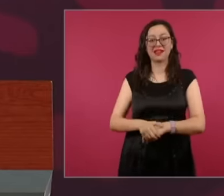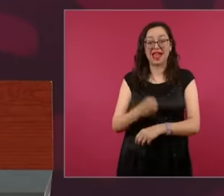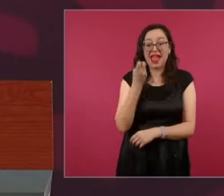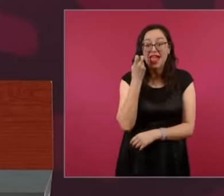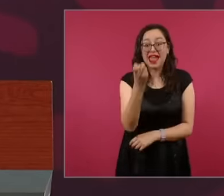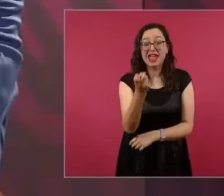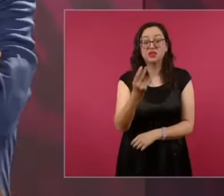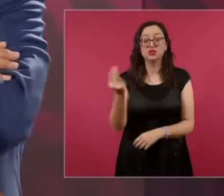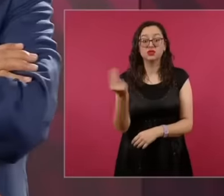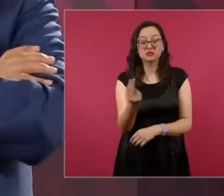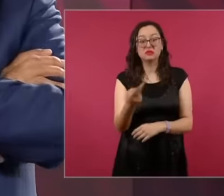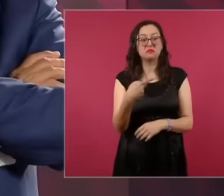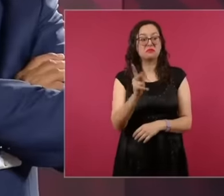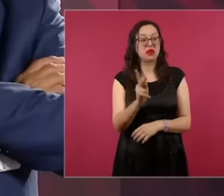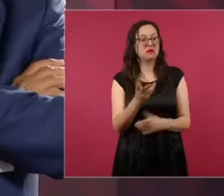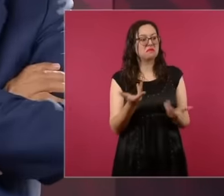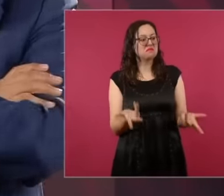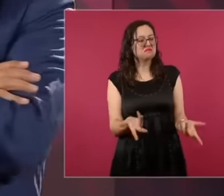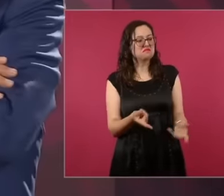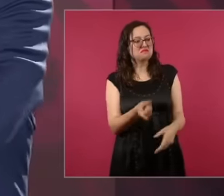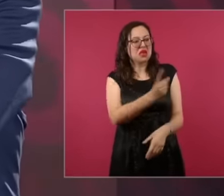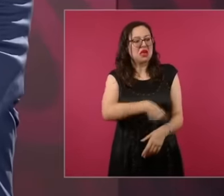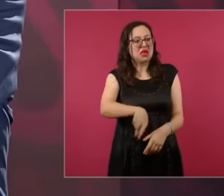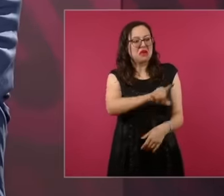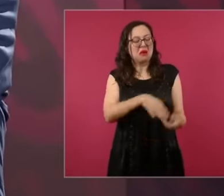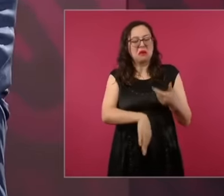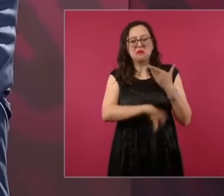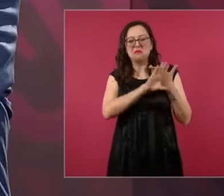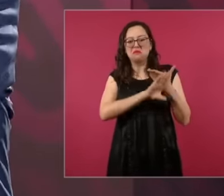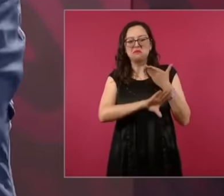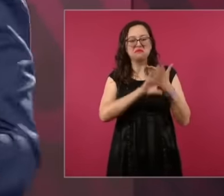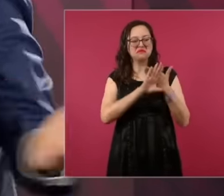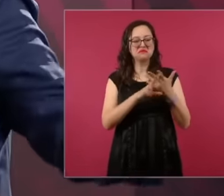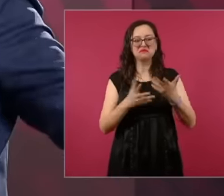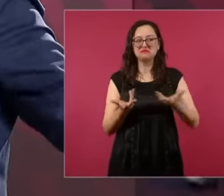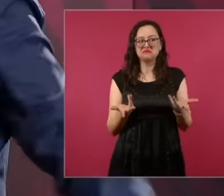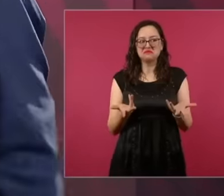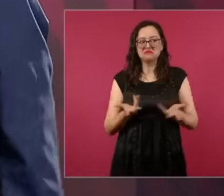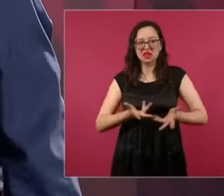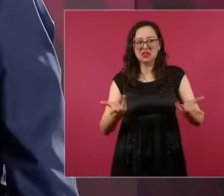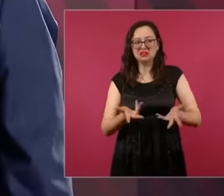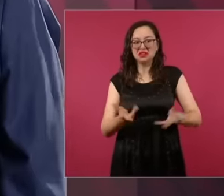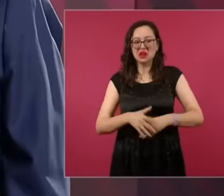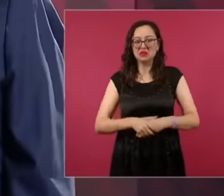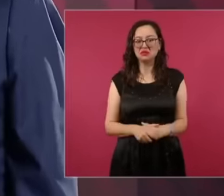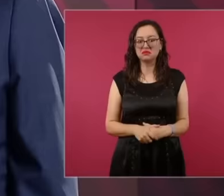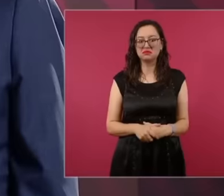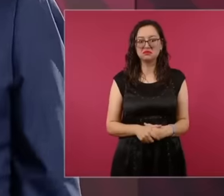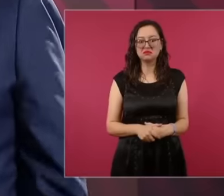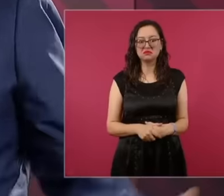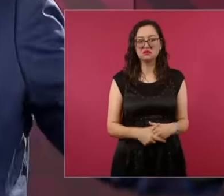campaign as soon as they disqualified us from attacking